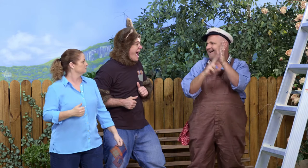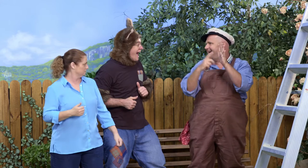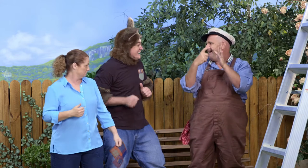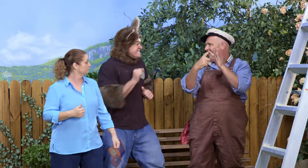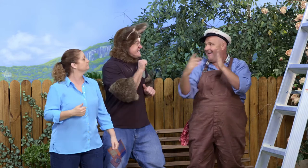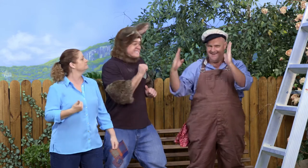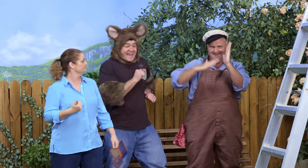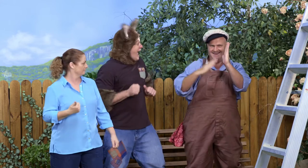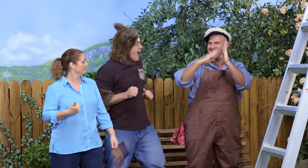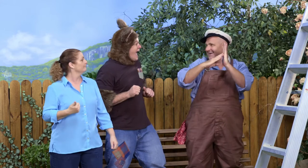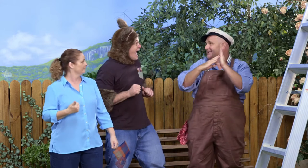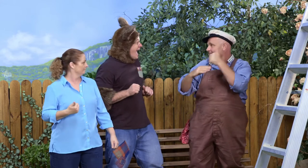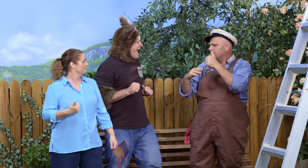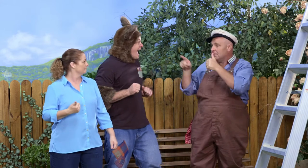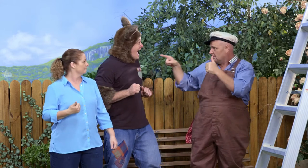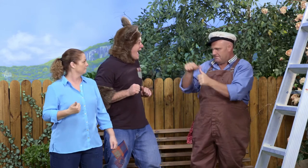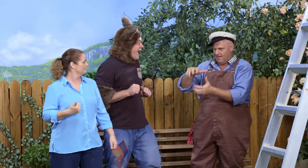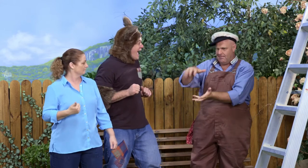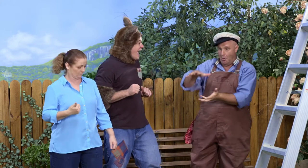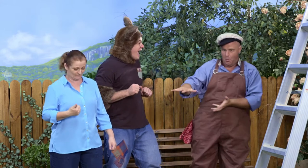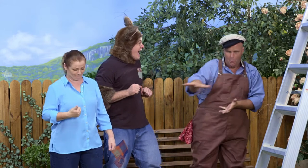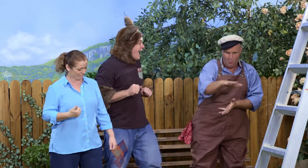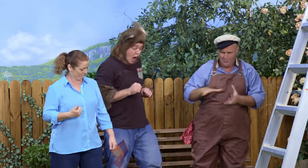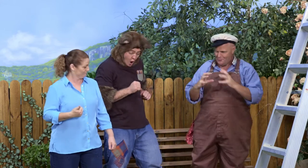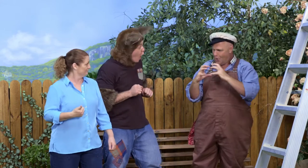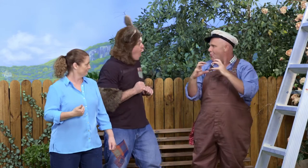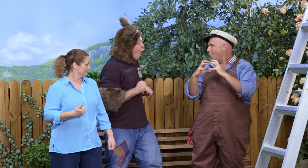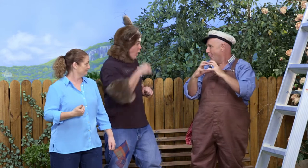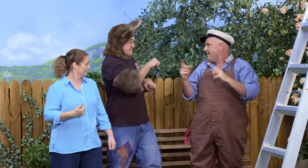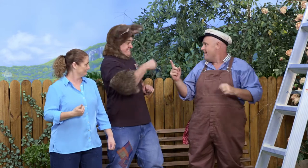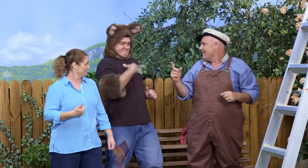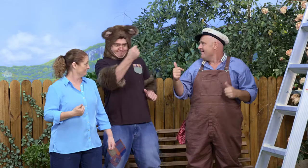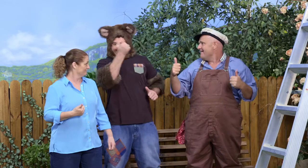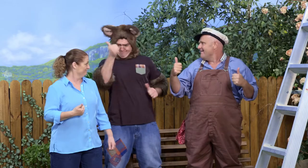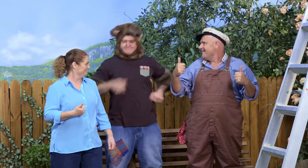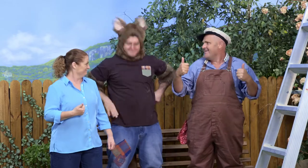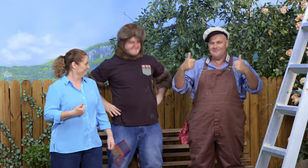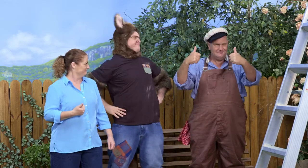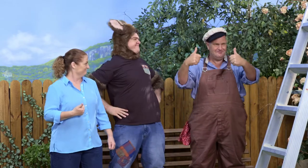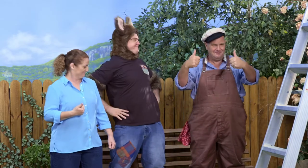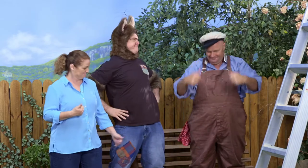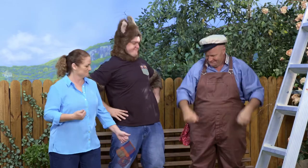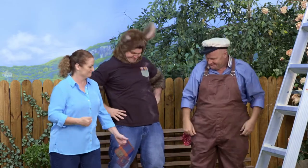and bring it over. Possum, why don't you collect up the balls? Yeah, sure. OK, great!